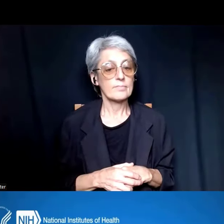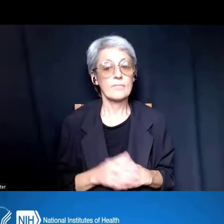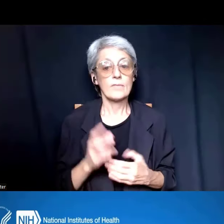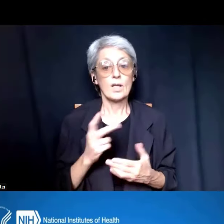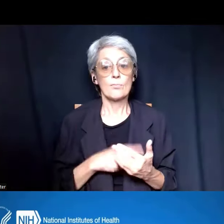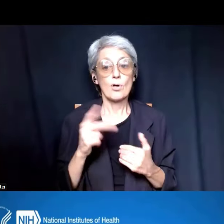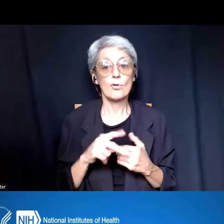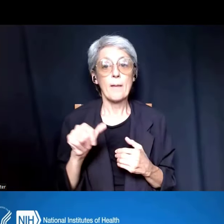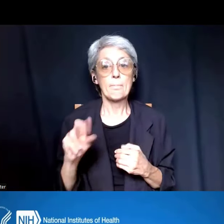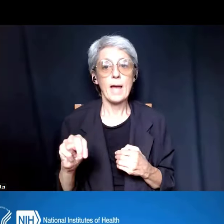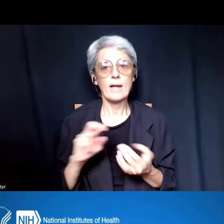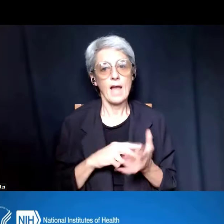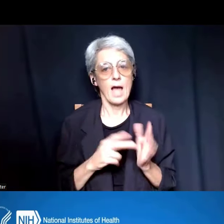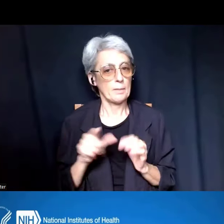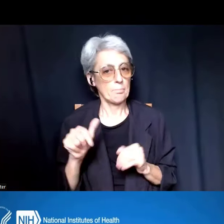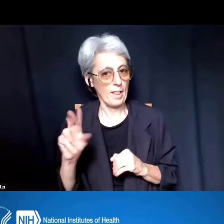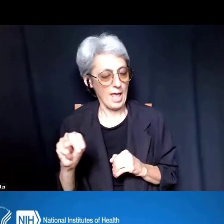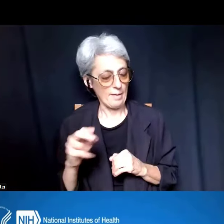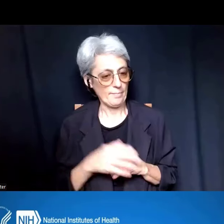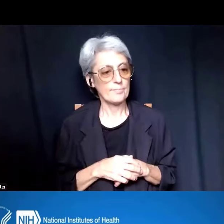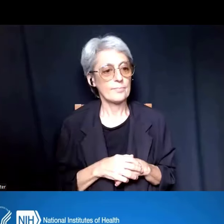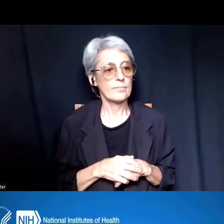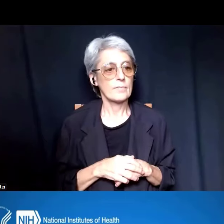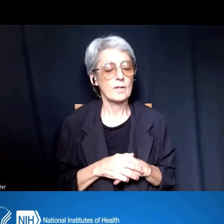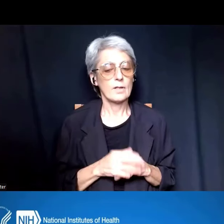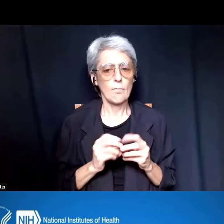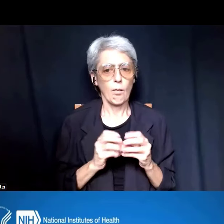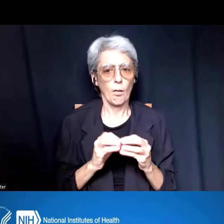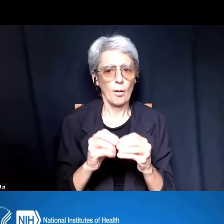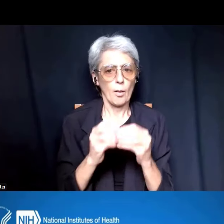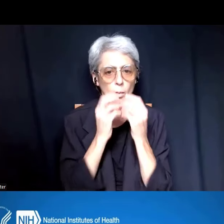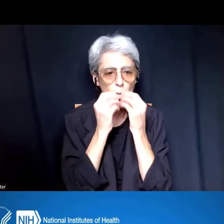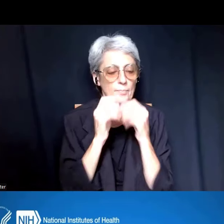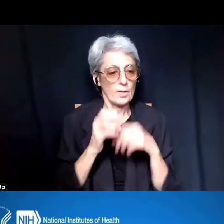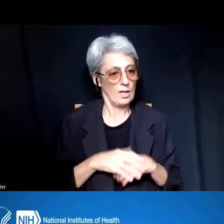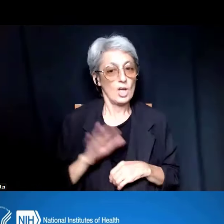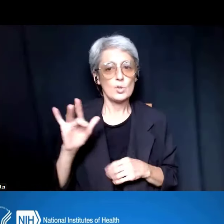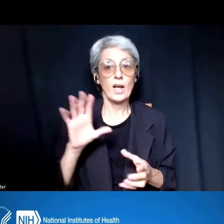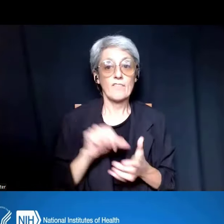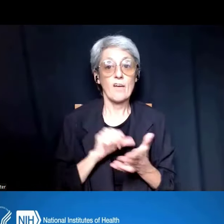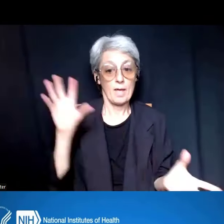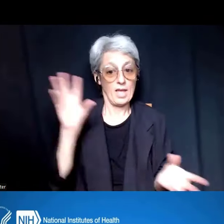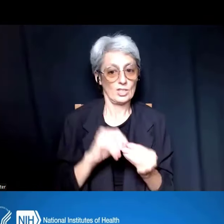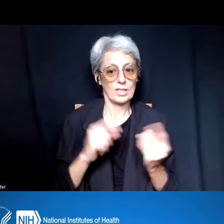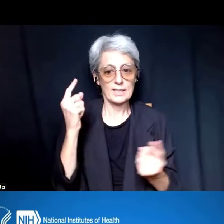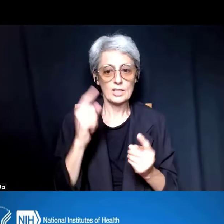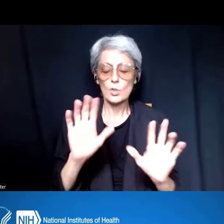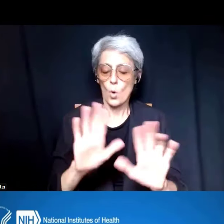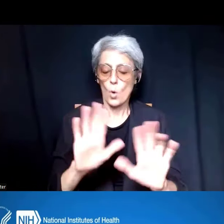which is sort of a training grant application, there's 25 pages which includes the background,